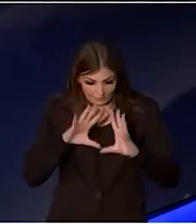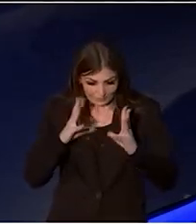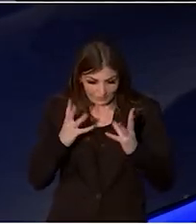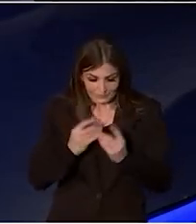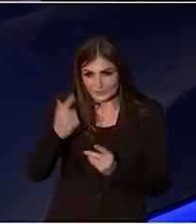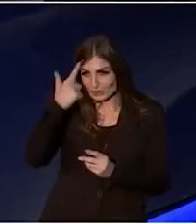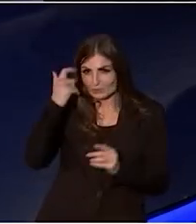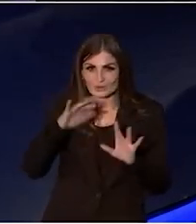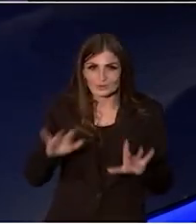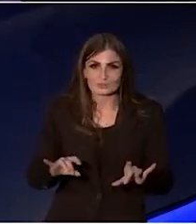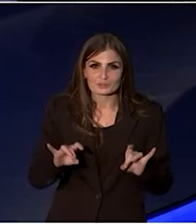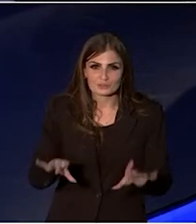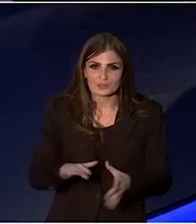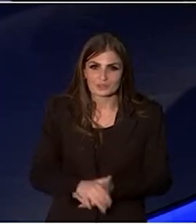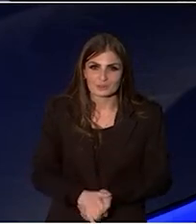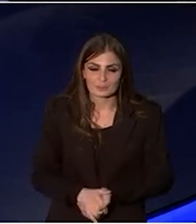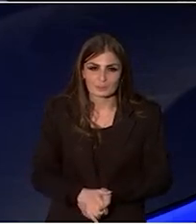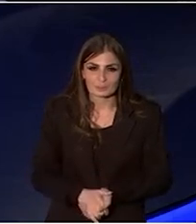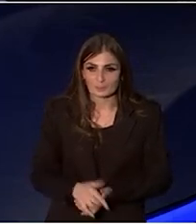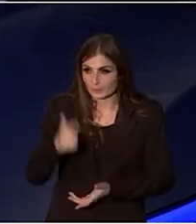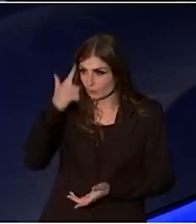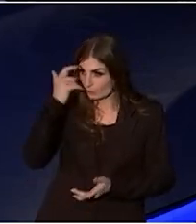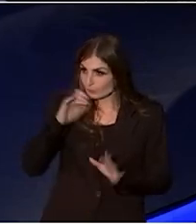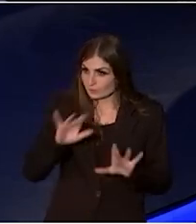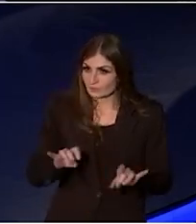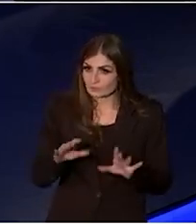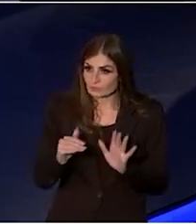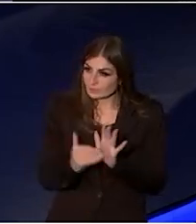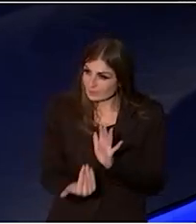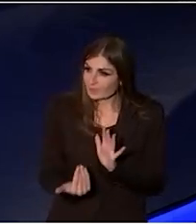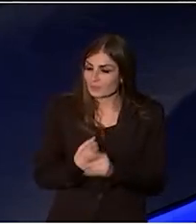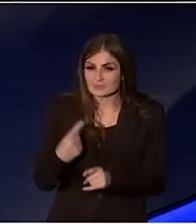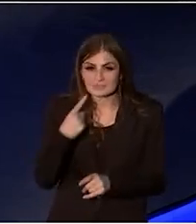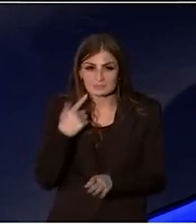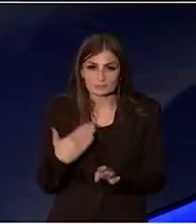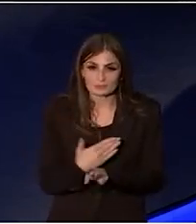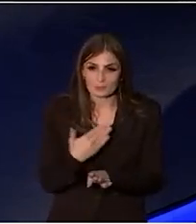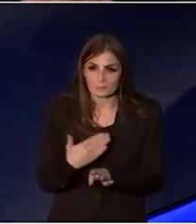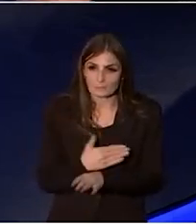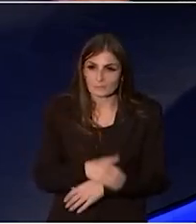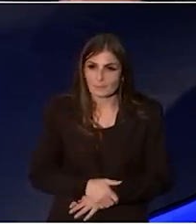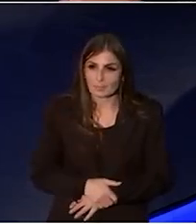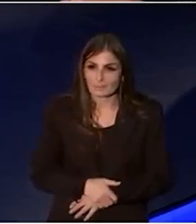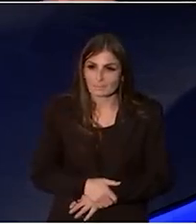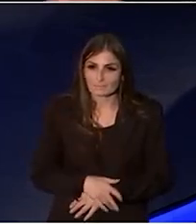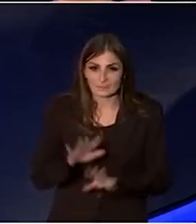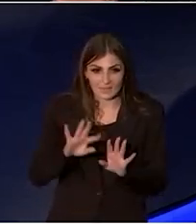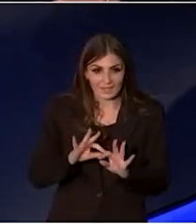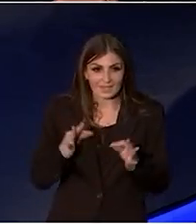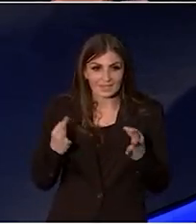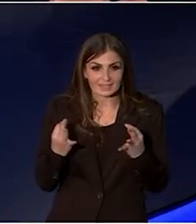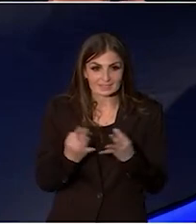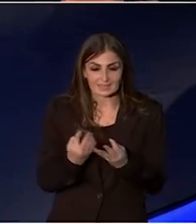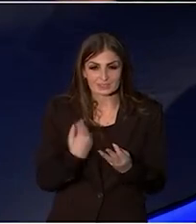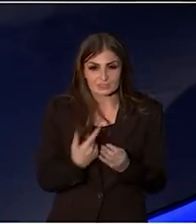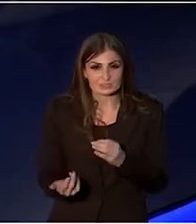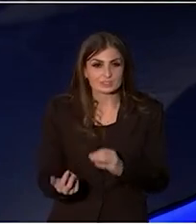And Creative Australia now has a simple job. It's the agency charged with elevating